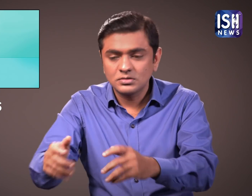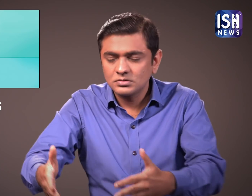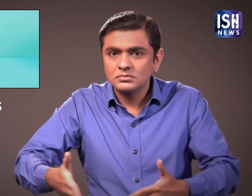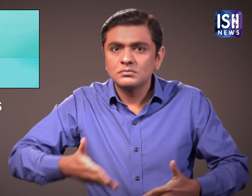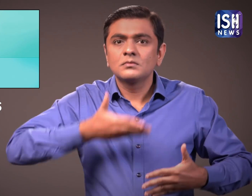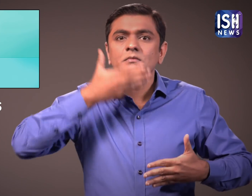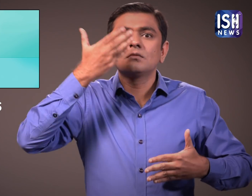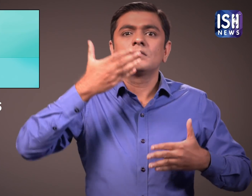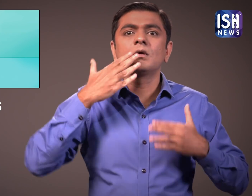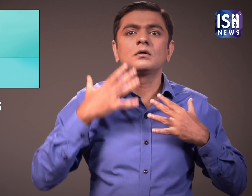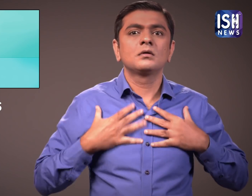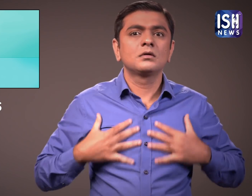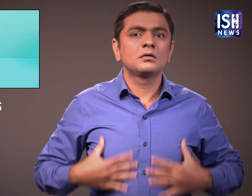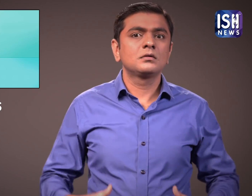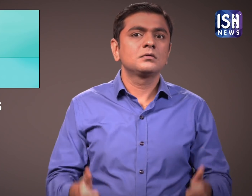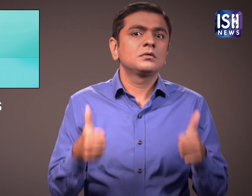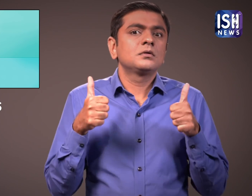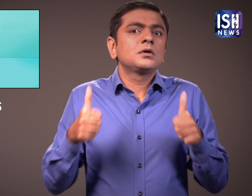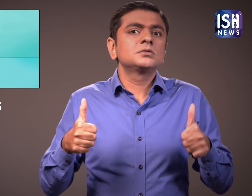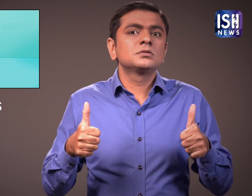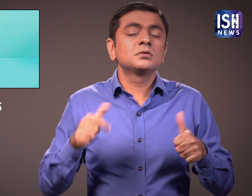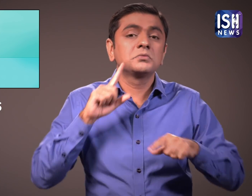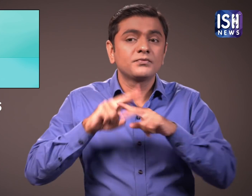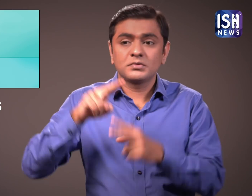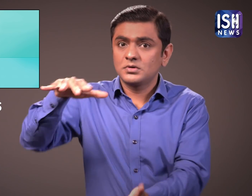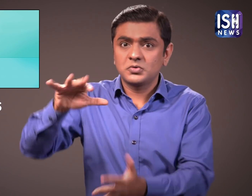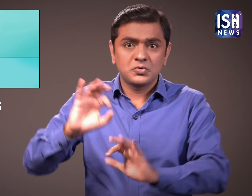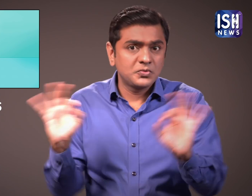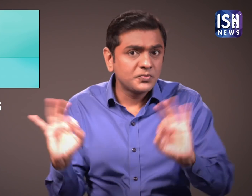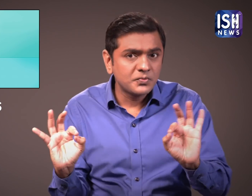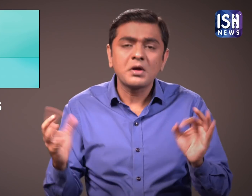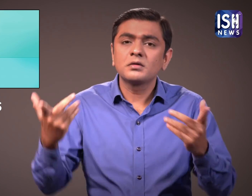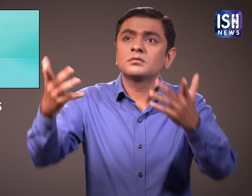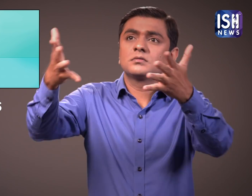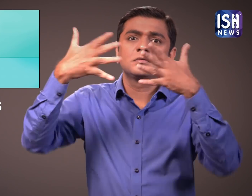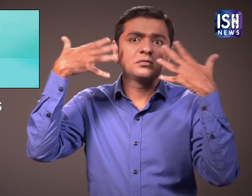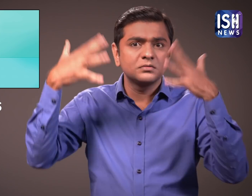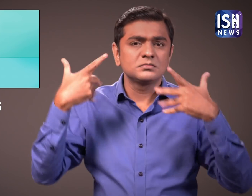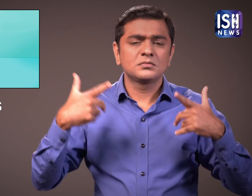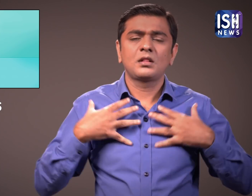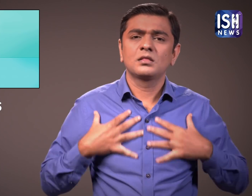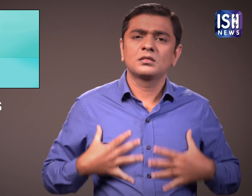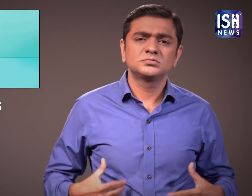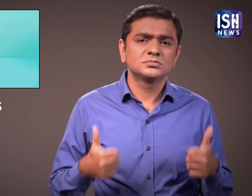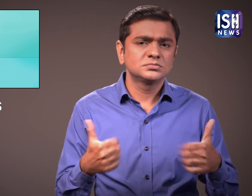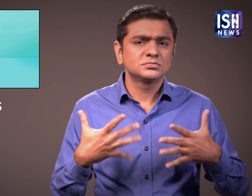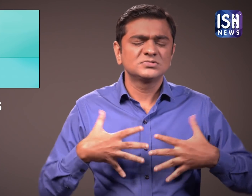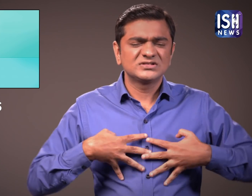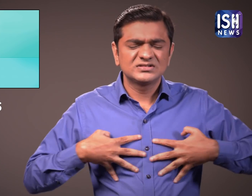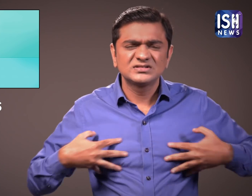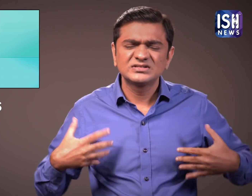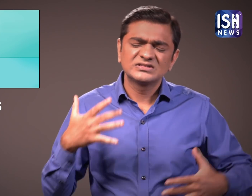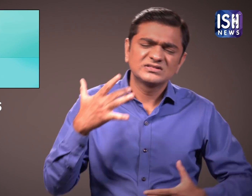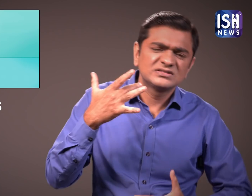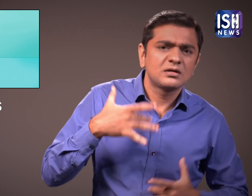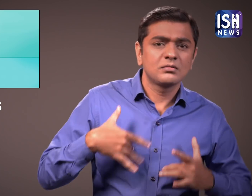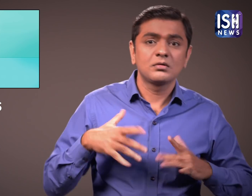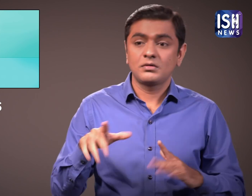This will ensure you are breathing clean air. Without the air purifier, we will breathe in the polluted air.